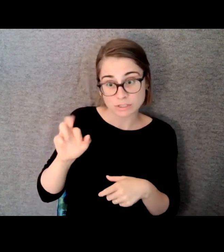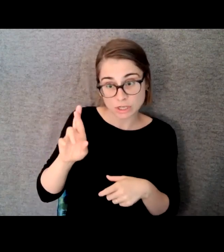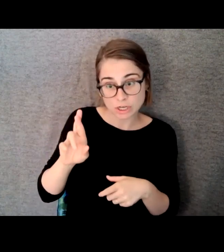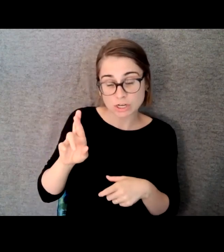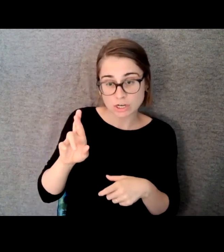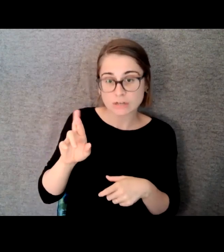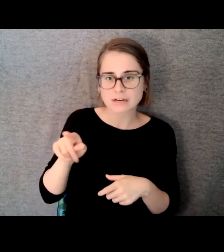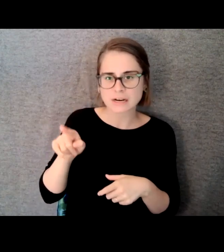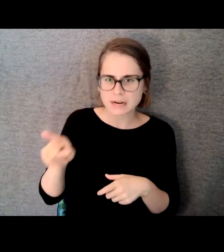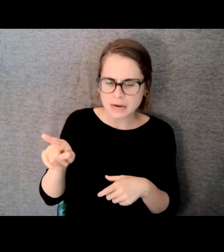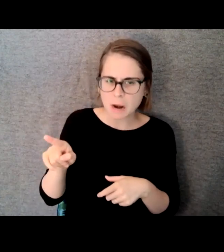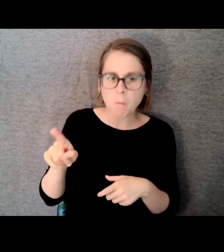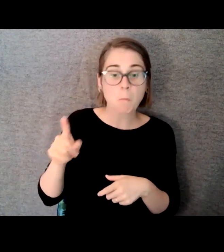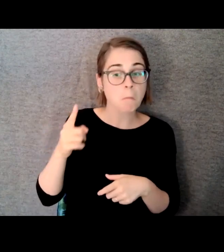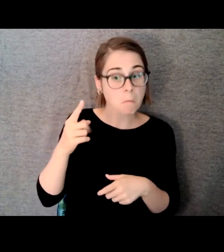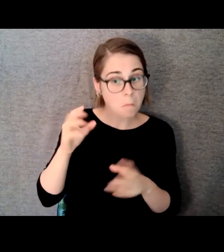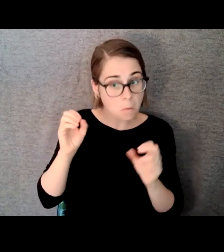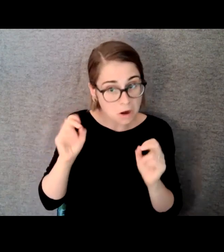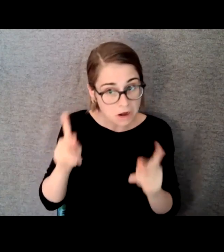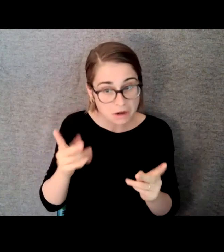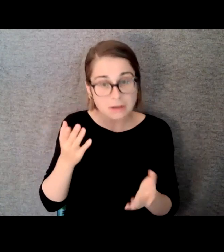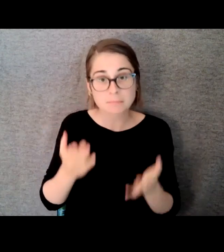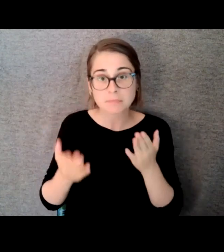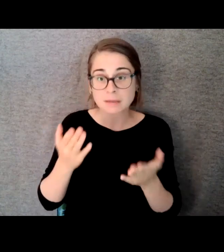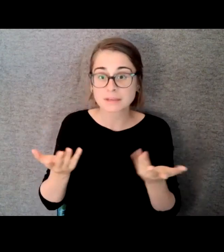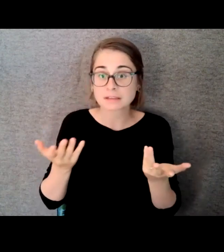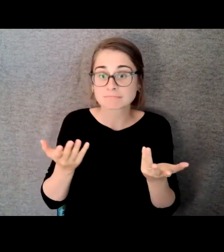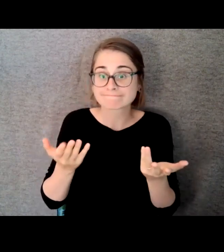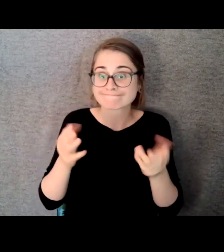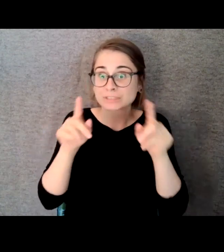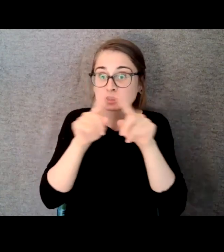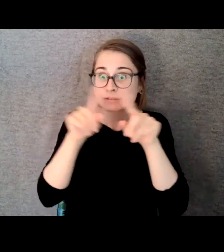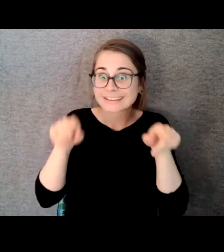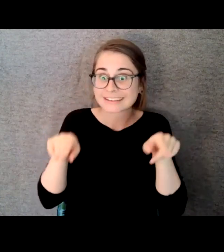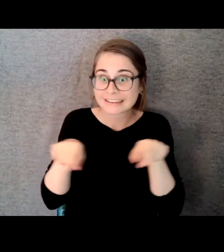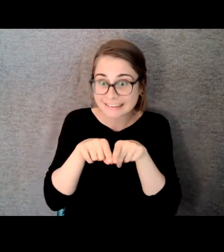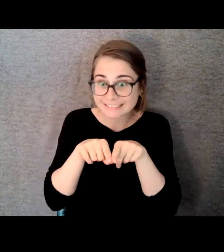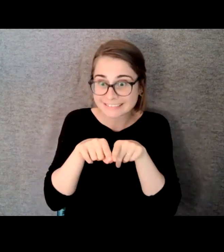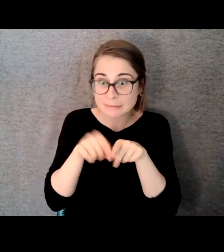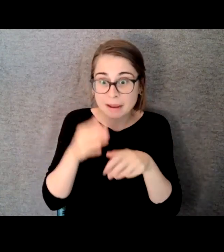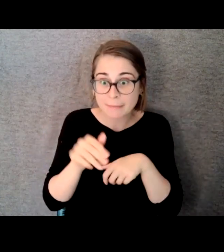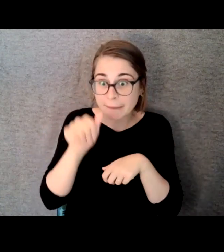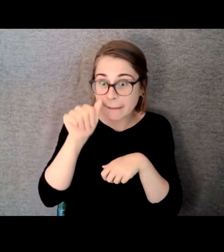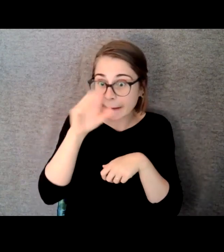and particularly animation and that is how we come full circle to where I am today. And